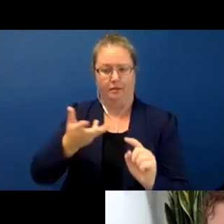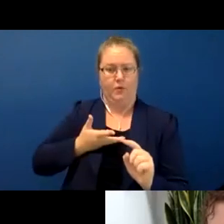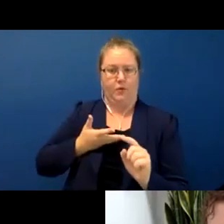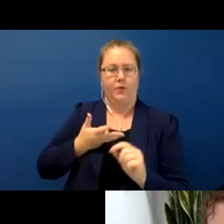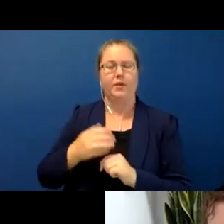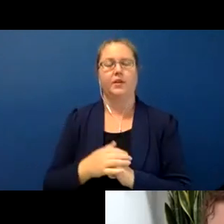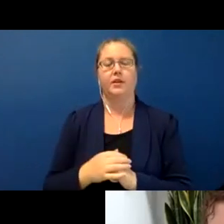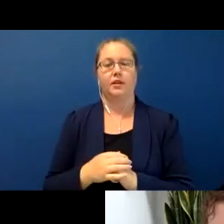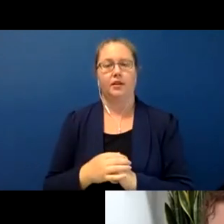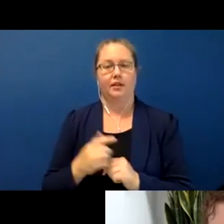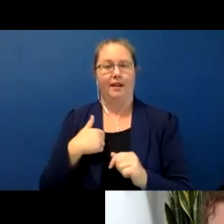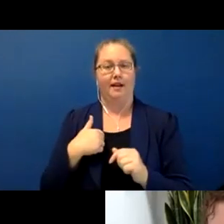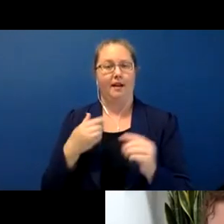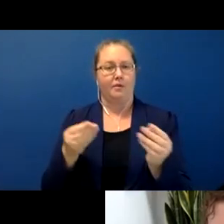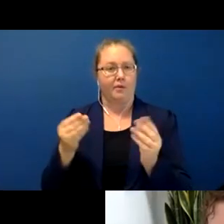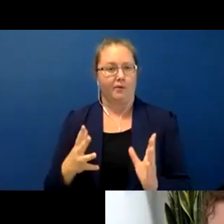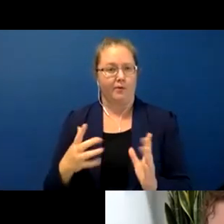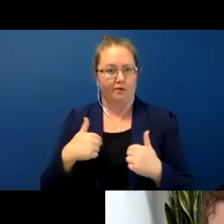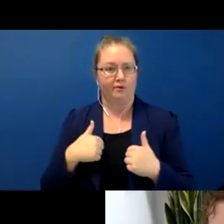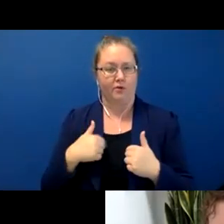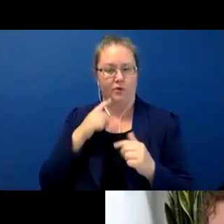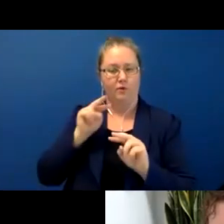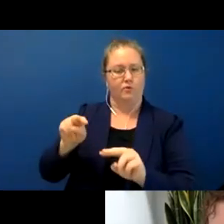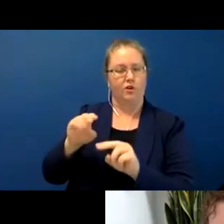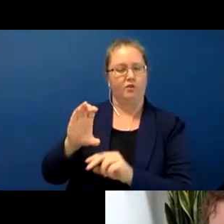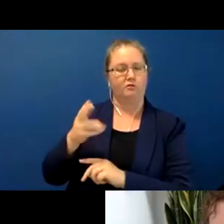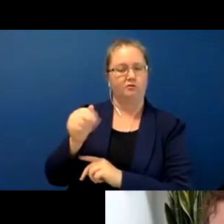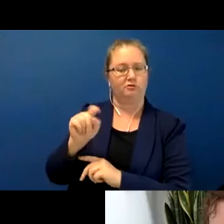of the fellow moderators will be keeping an eye out on the chat, so if there are any concerns